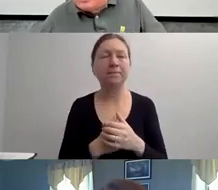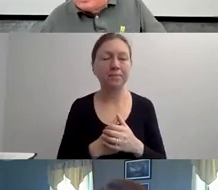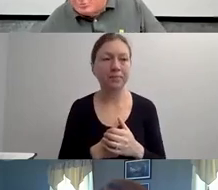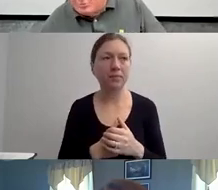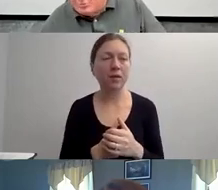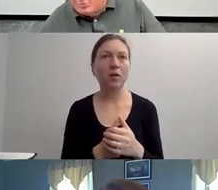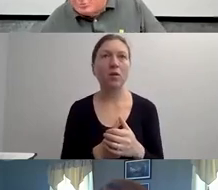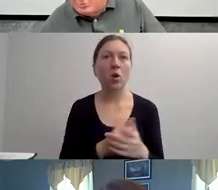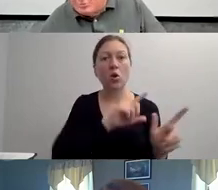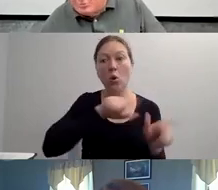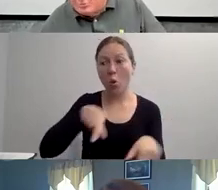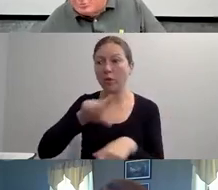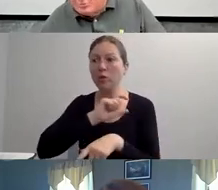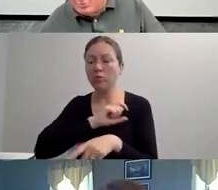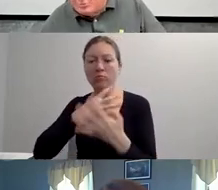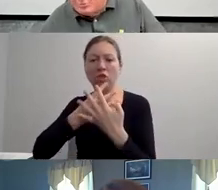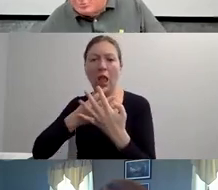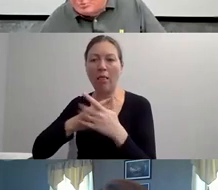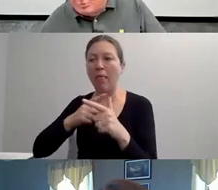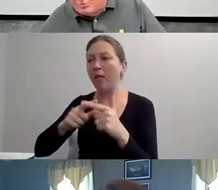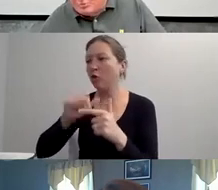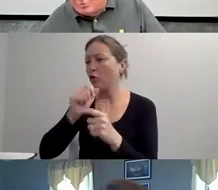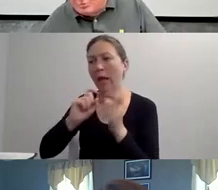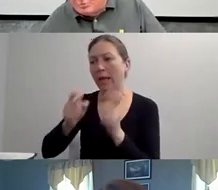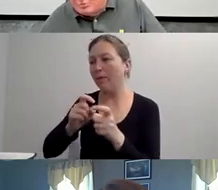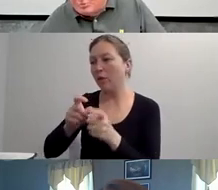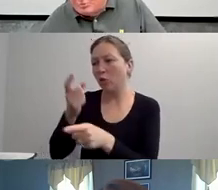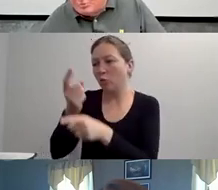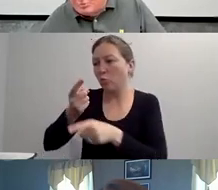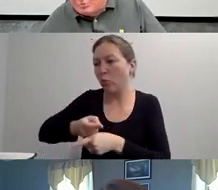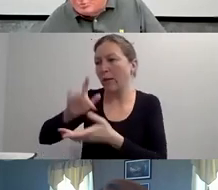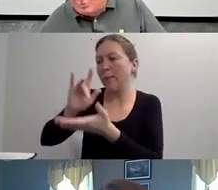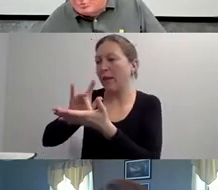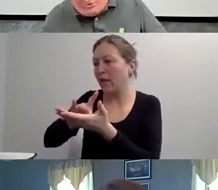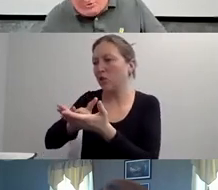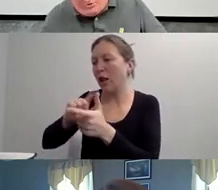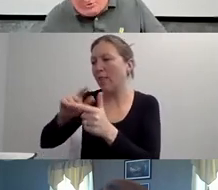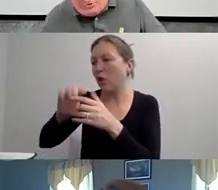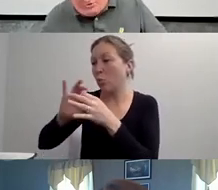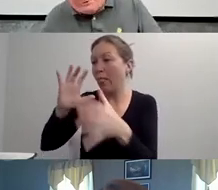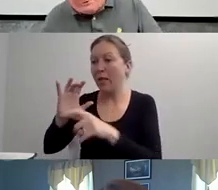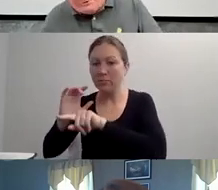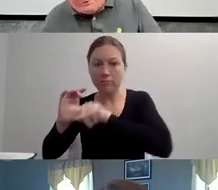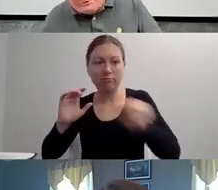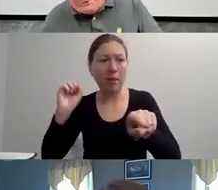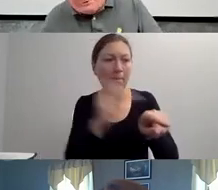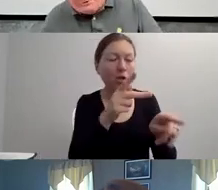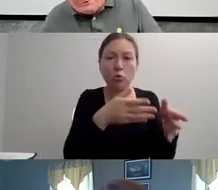THIS COULD BE A WHOLE SEMESTER LONG CLASS ABOUT -- AS A MATTER OF FACT, IT IS A SEMESTER